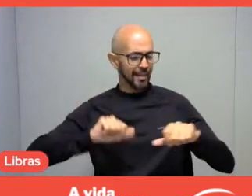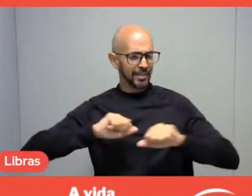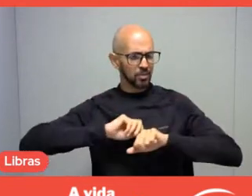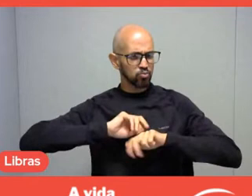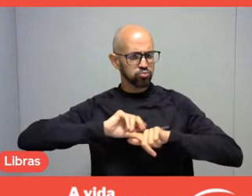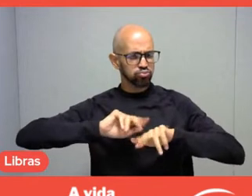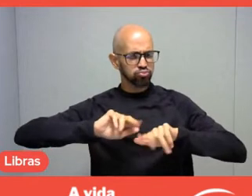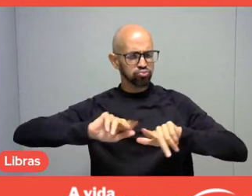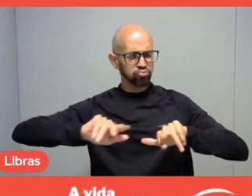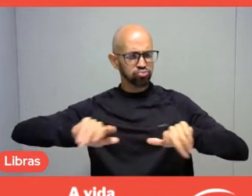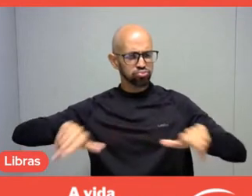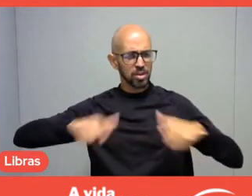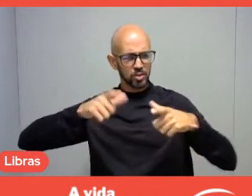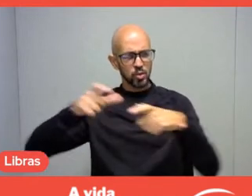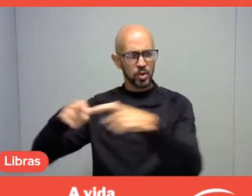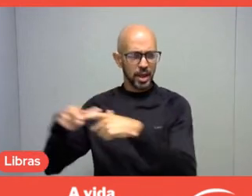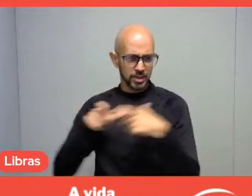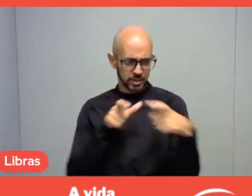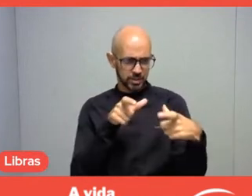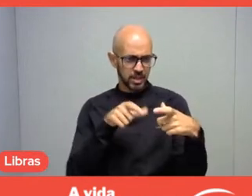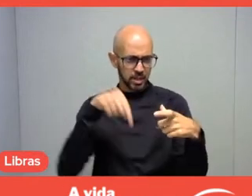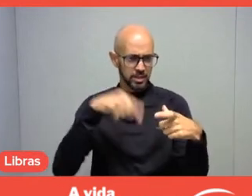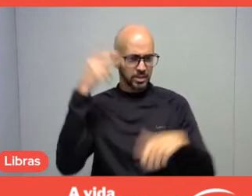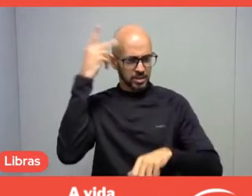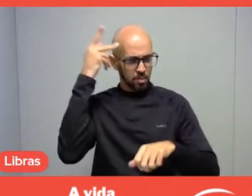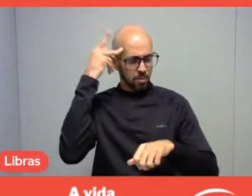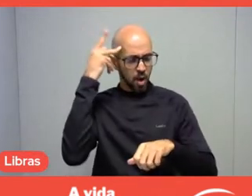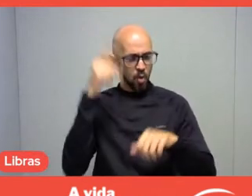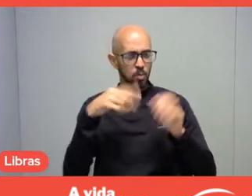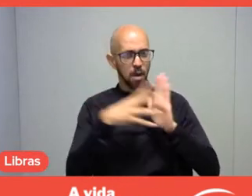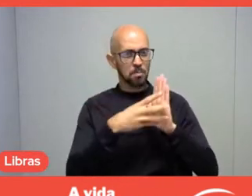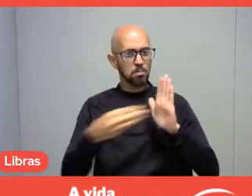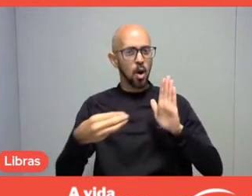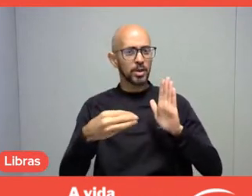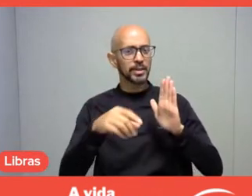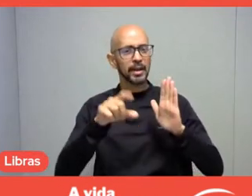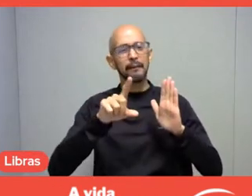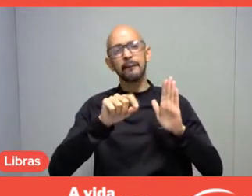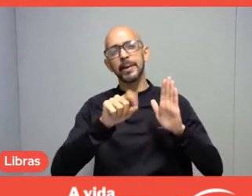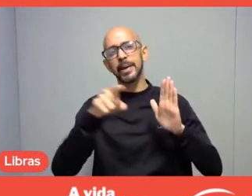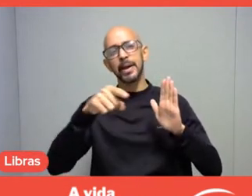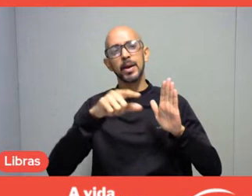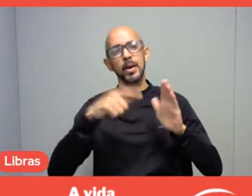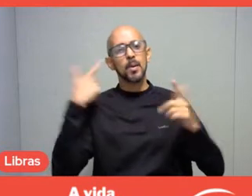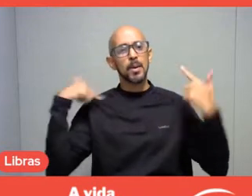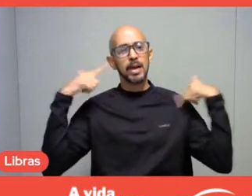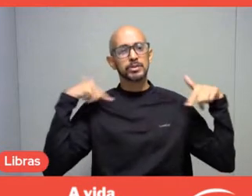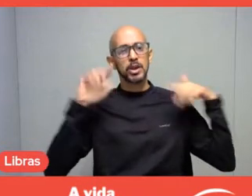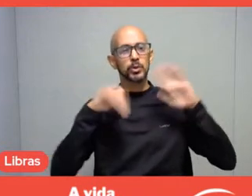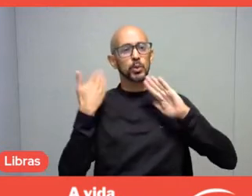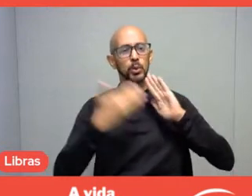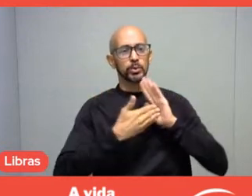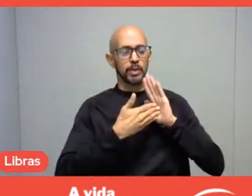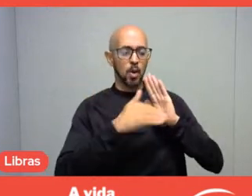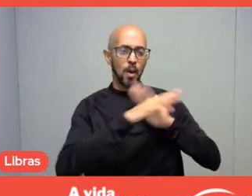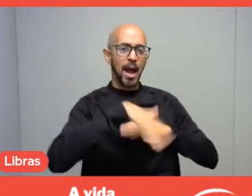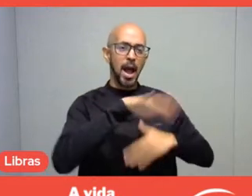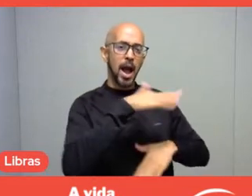Here in São Paulo, the fashion now is total leisure in large condos, the gourmet area in condos.